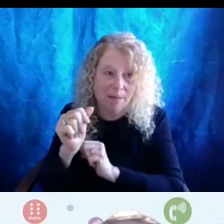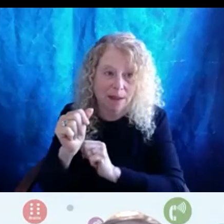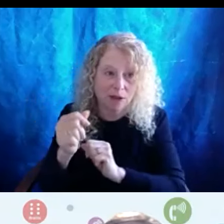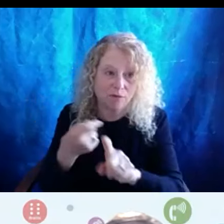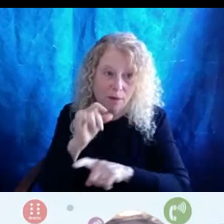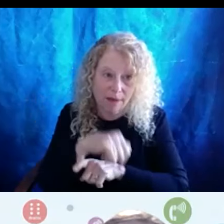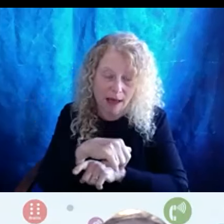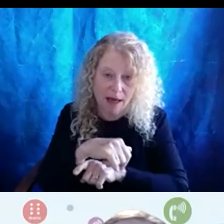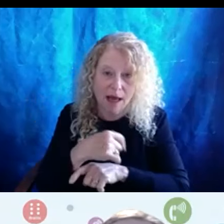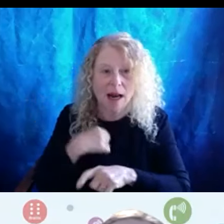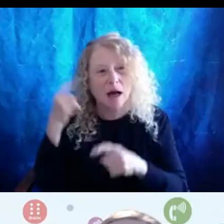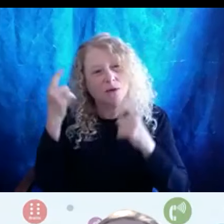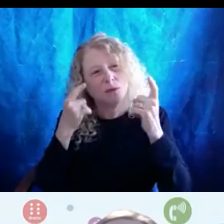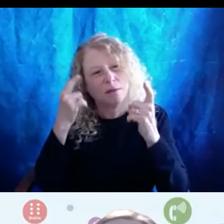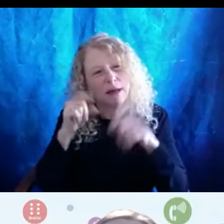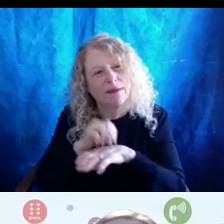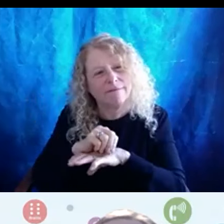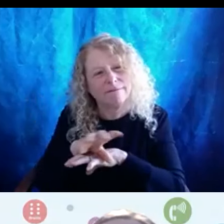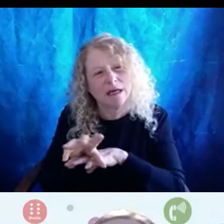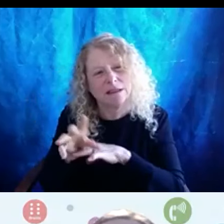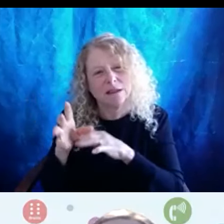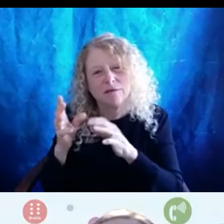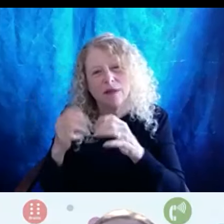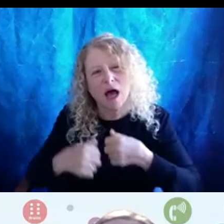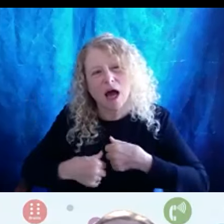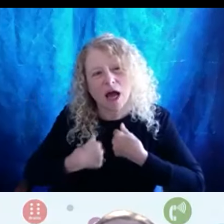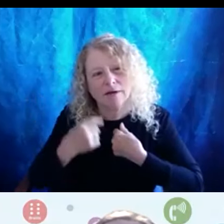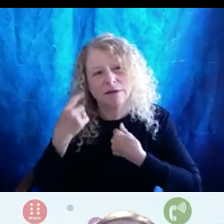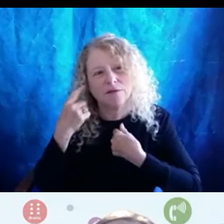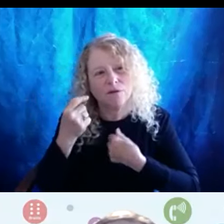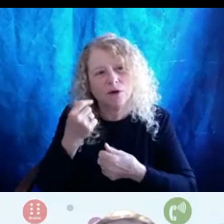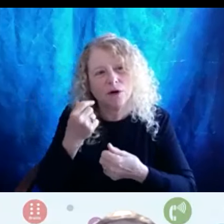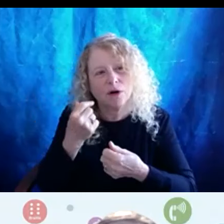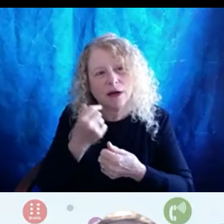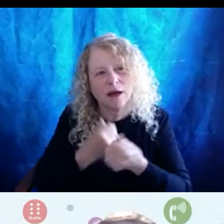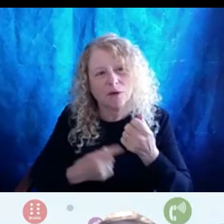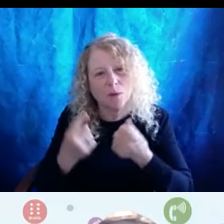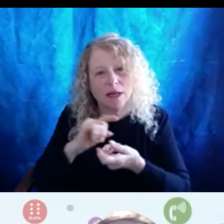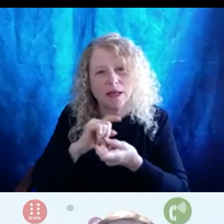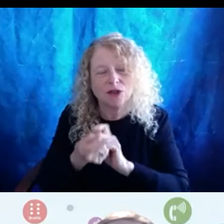always wondered about, you know, the effects of of lives for everyone. It definitely changed the work then